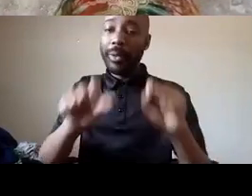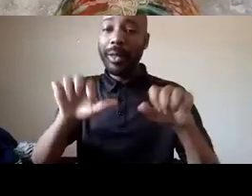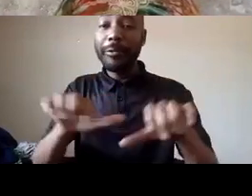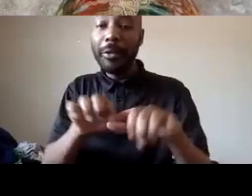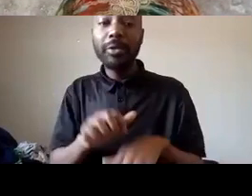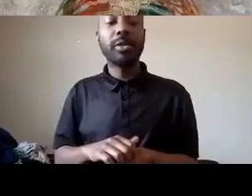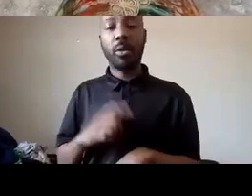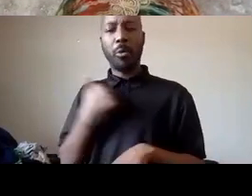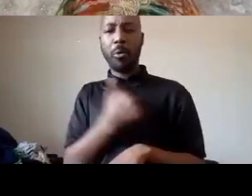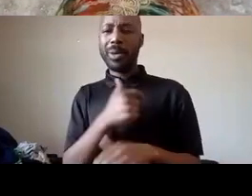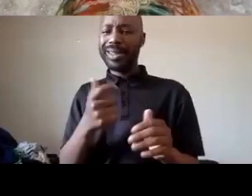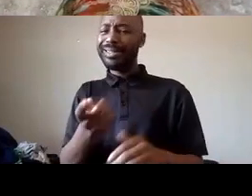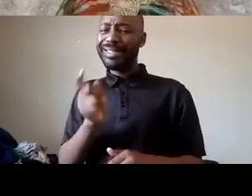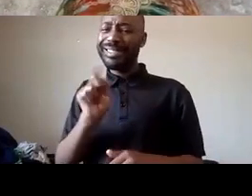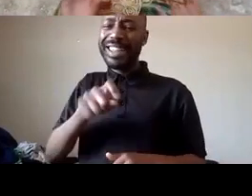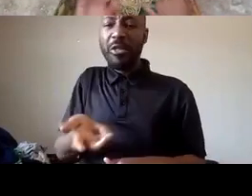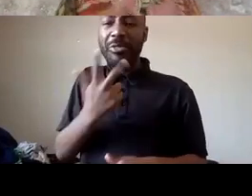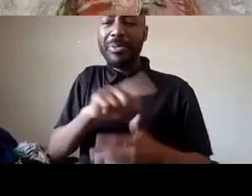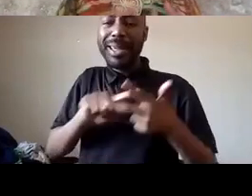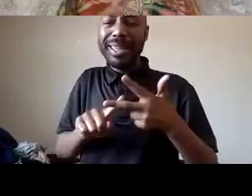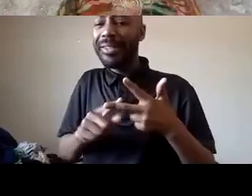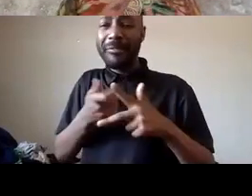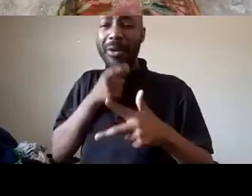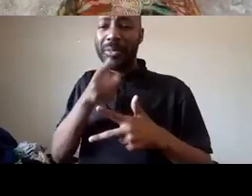need from you in this movement we need your voice your body and your